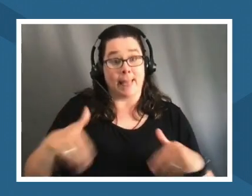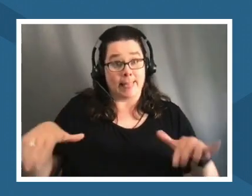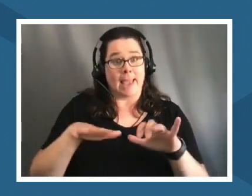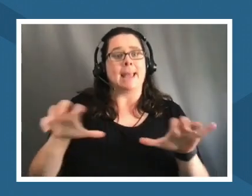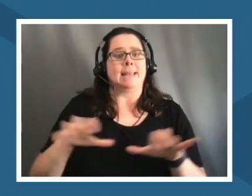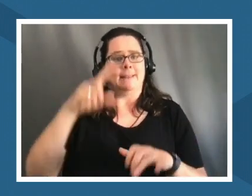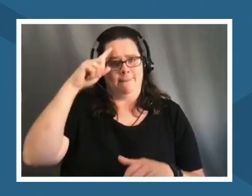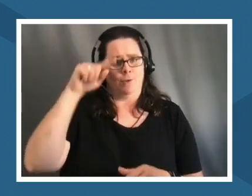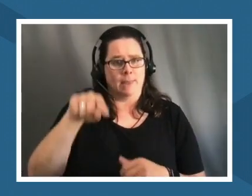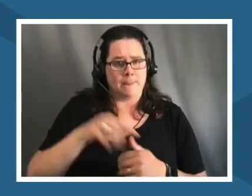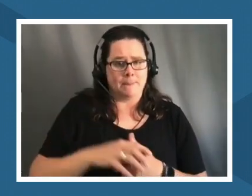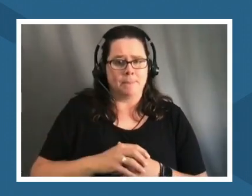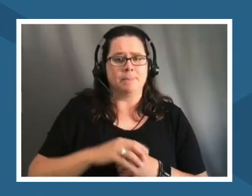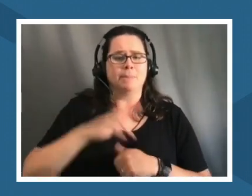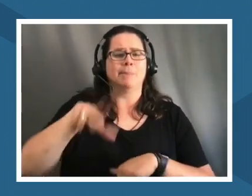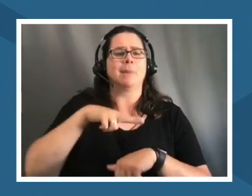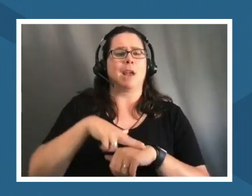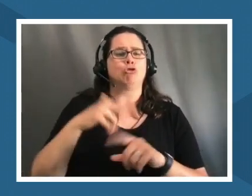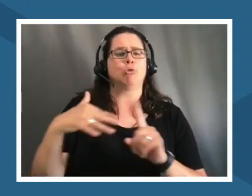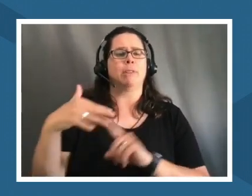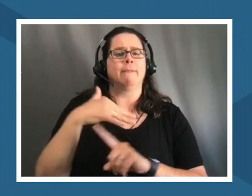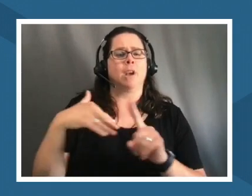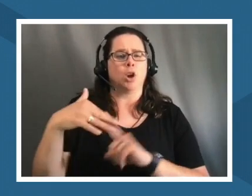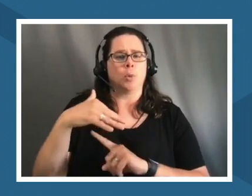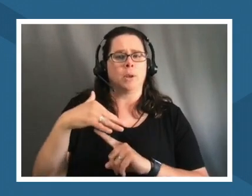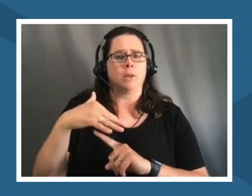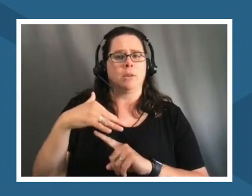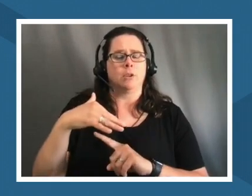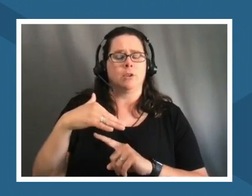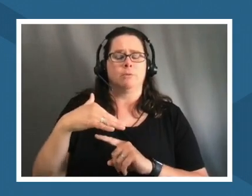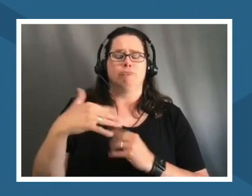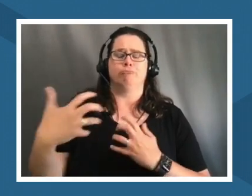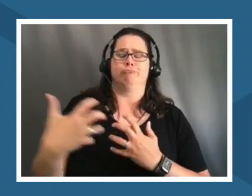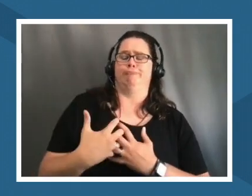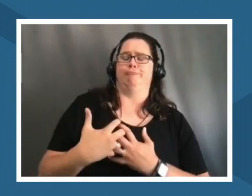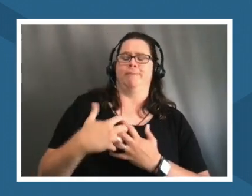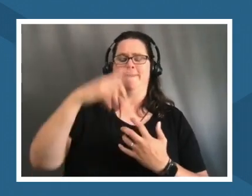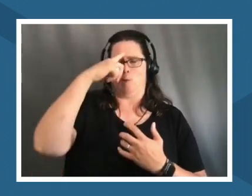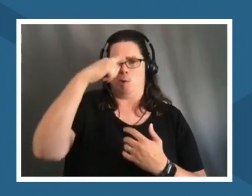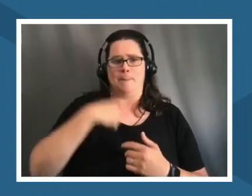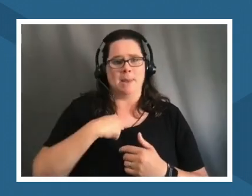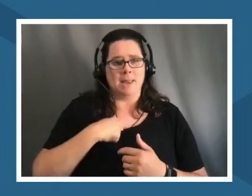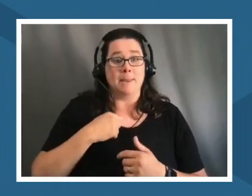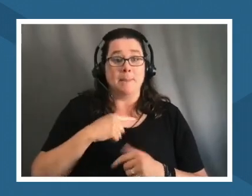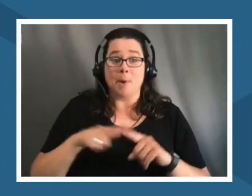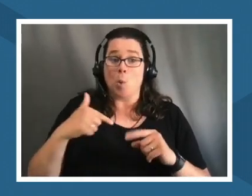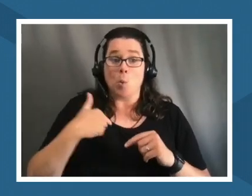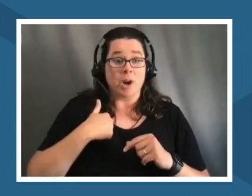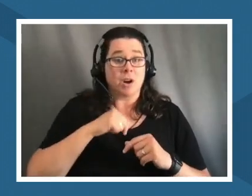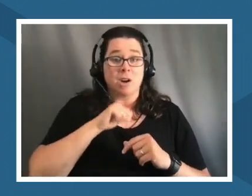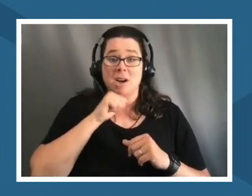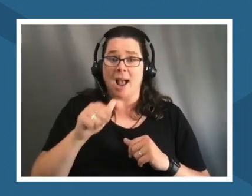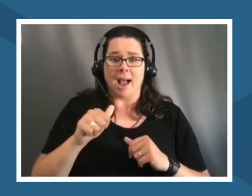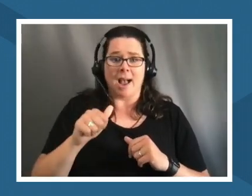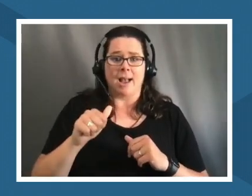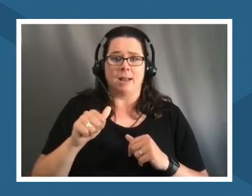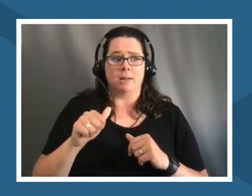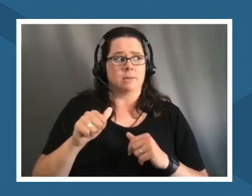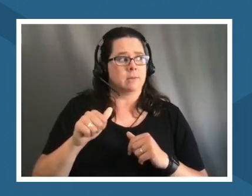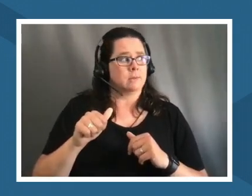the natural environment personalized for them but really we're not constructing